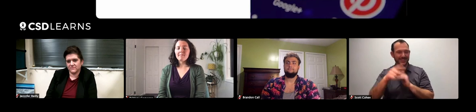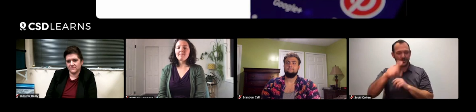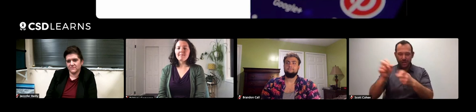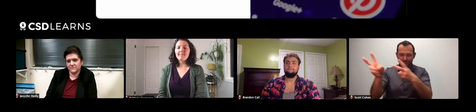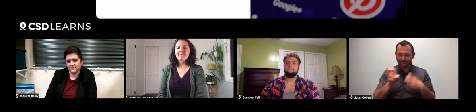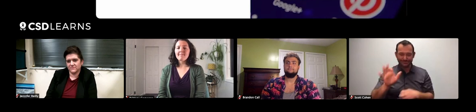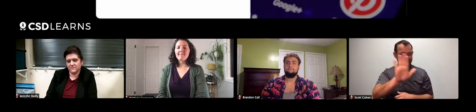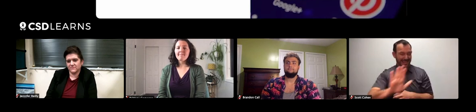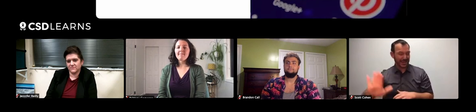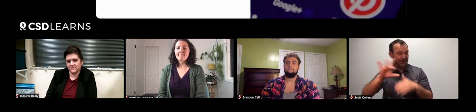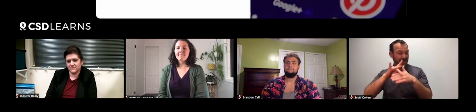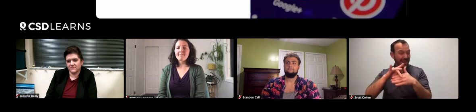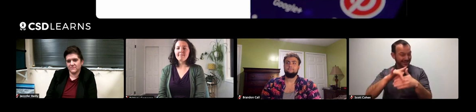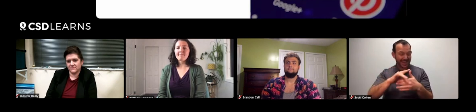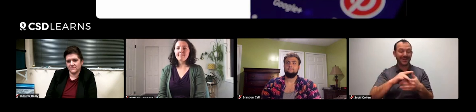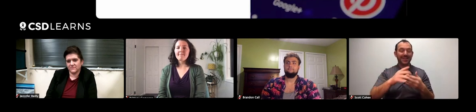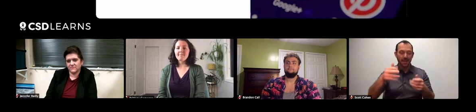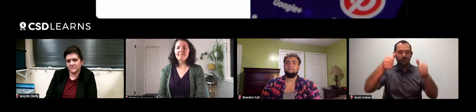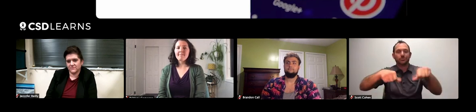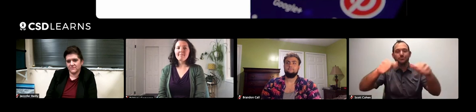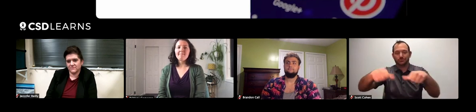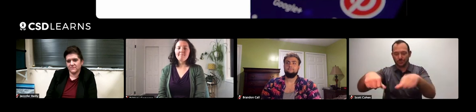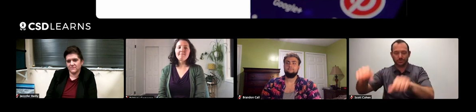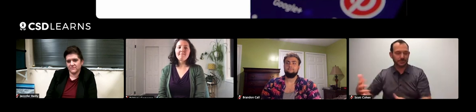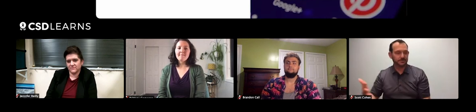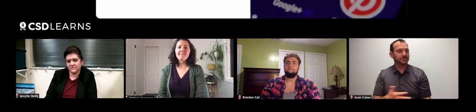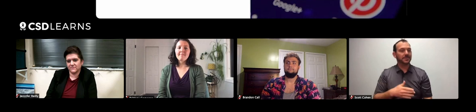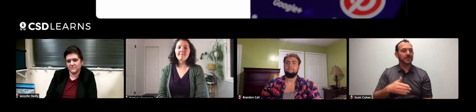please feel free to do that so they can see their posts.